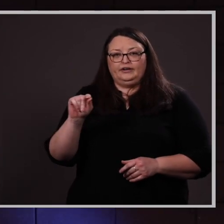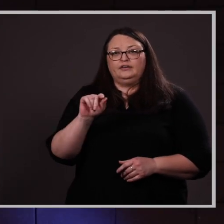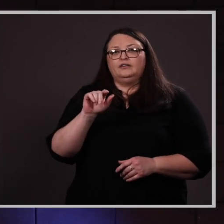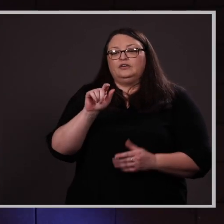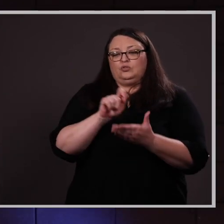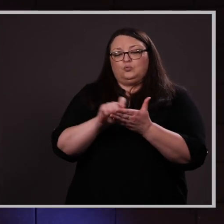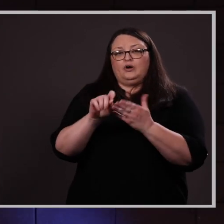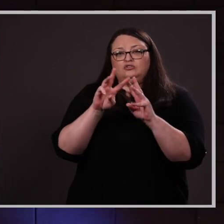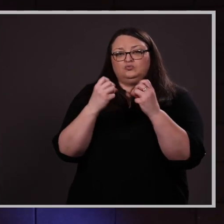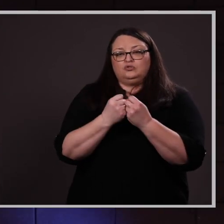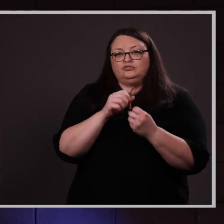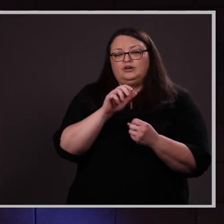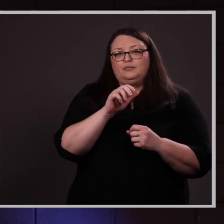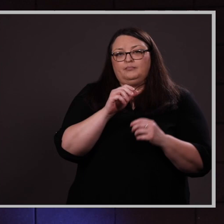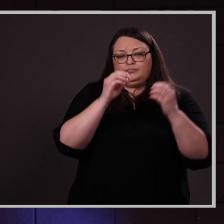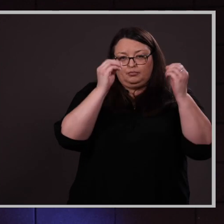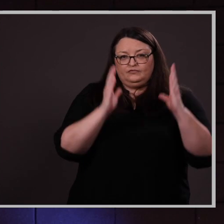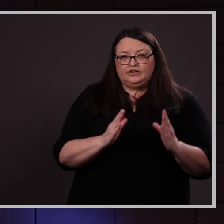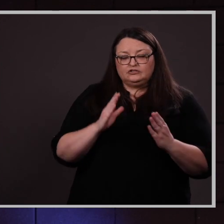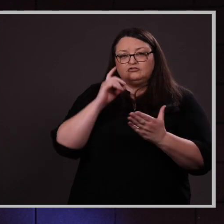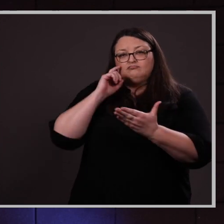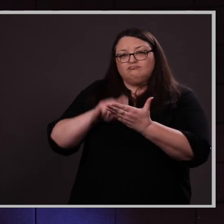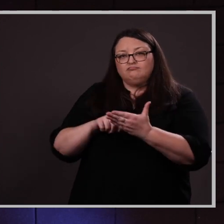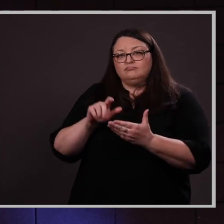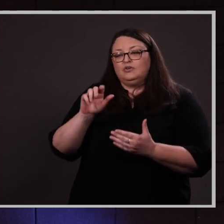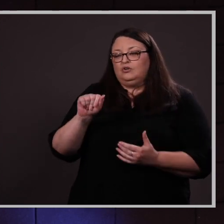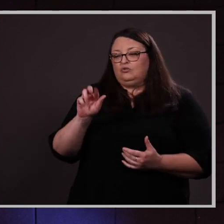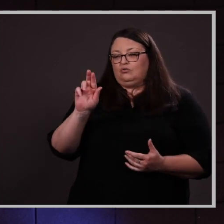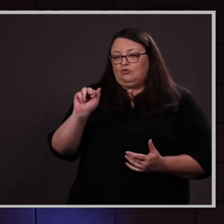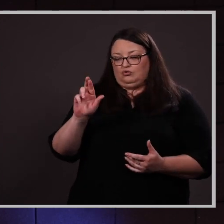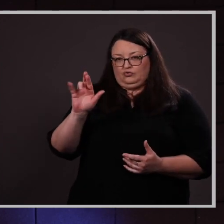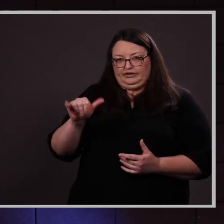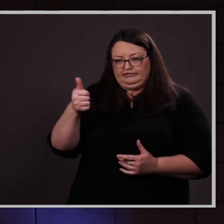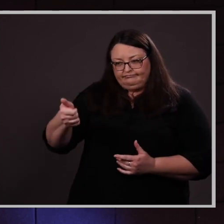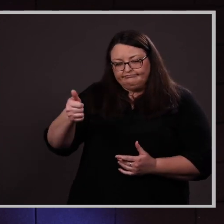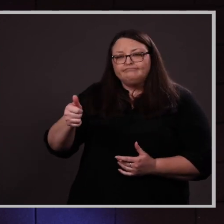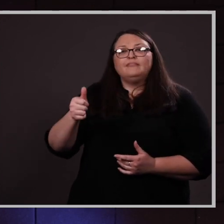Workshop professor Anna Monardo notes that Aury was somewhat of a nontraditional student